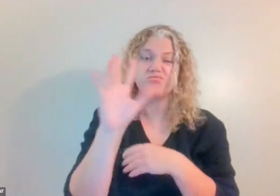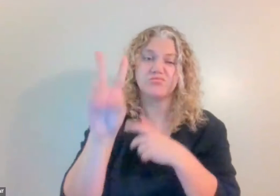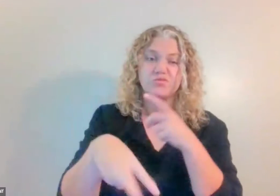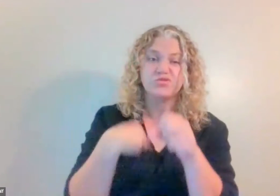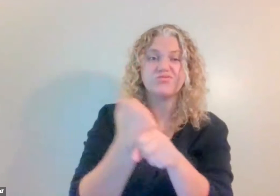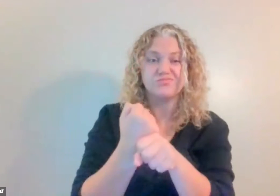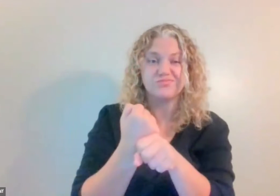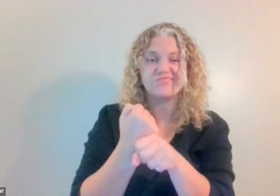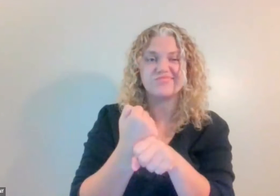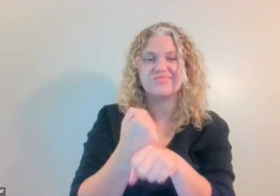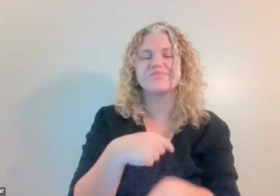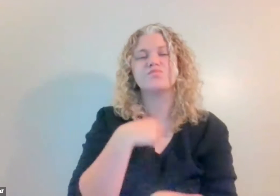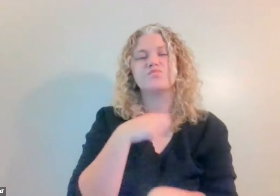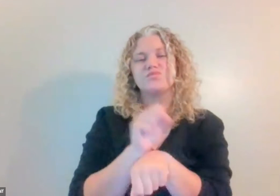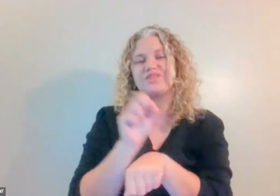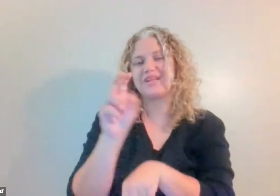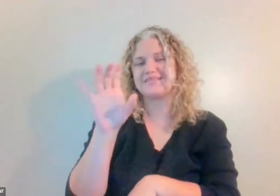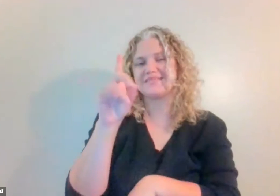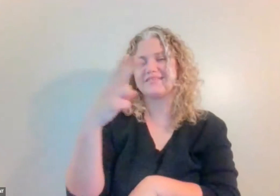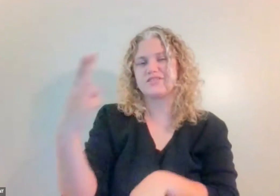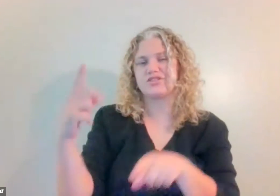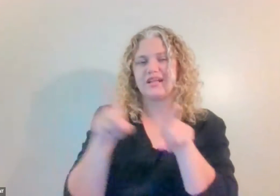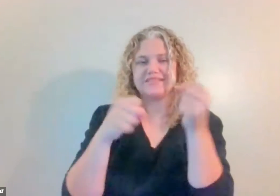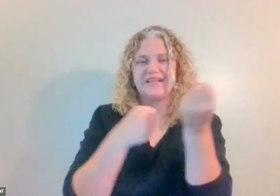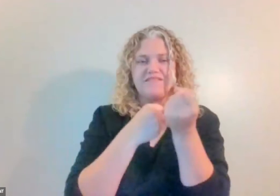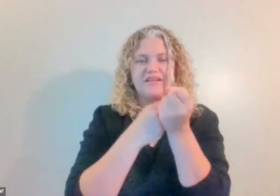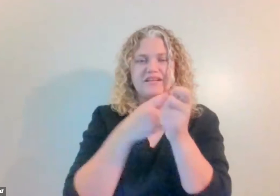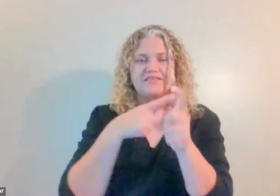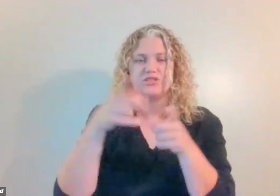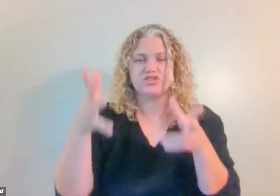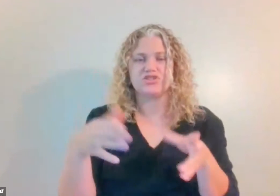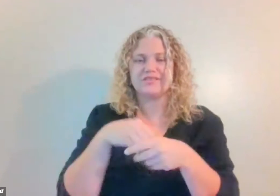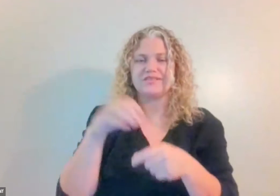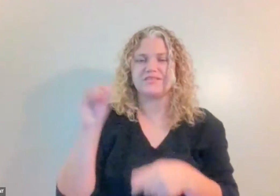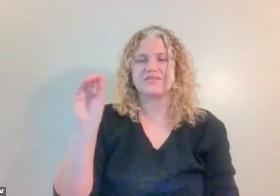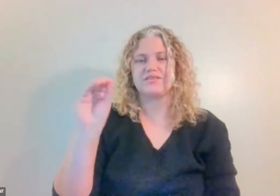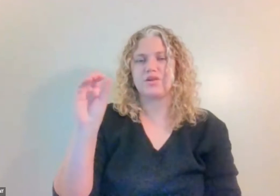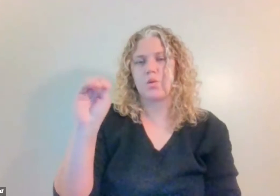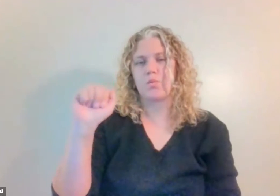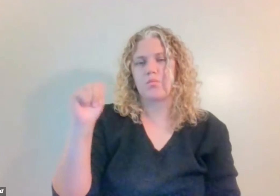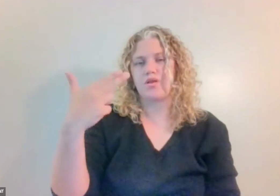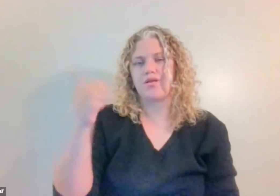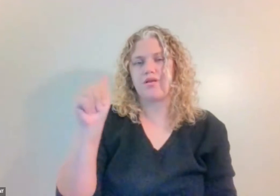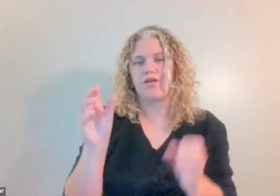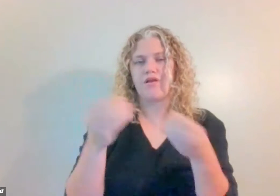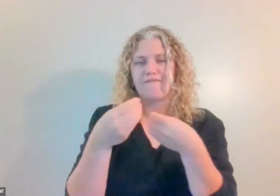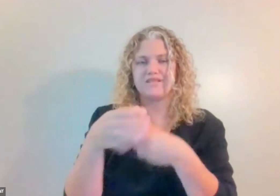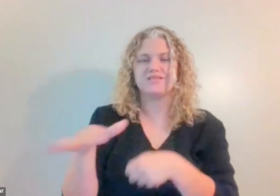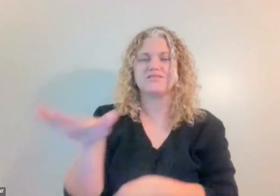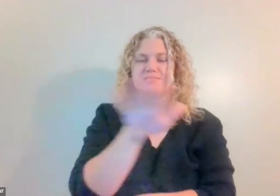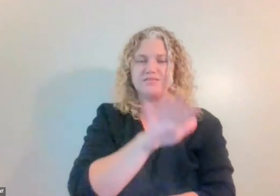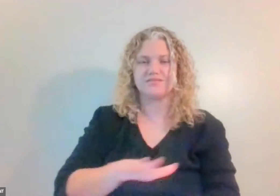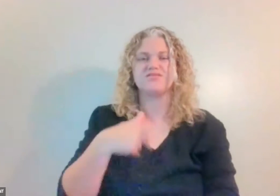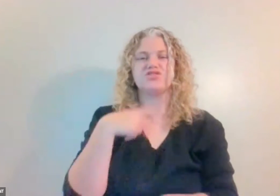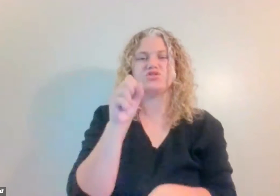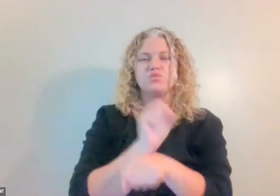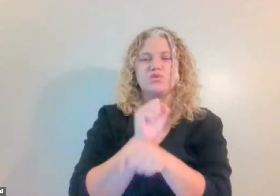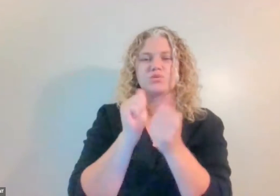for approximately two years now. I am here as an advocacy specialist located in the Omaha office.